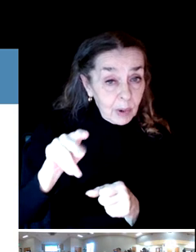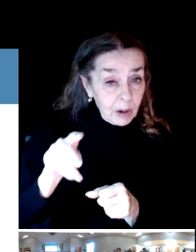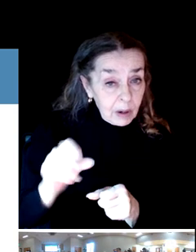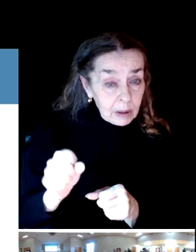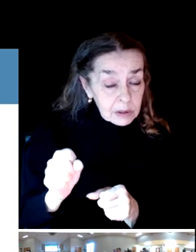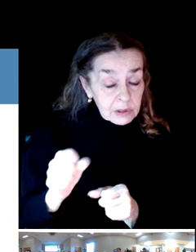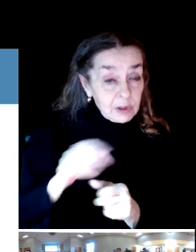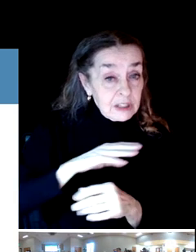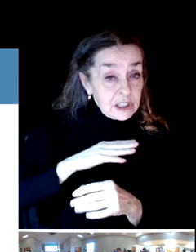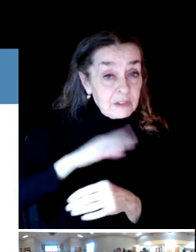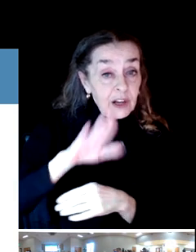Do you have enough trails?